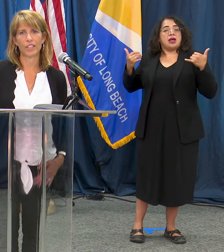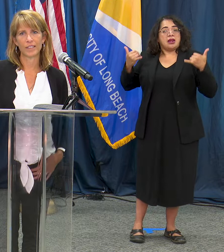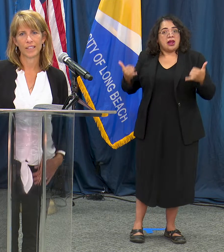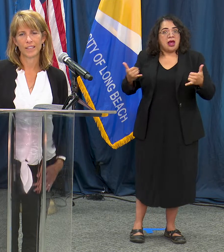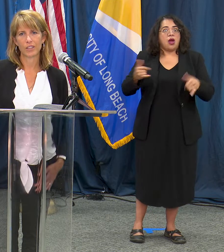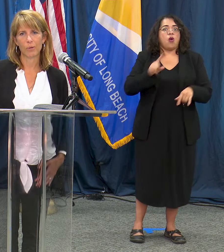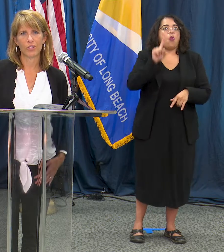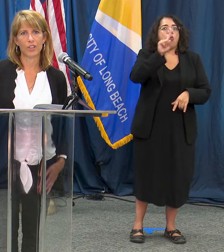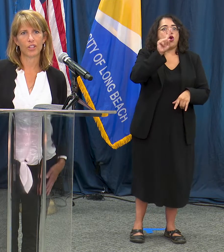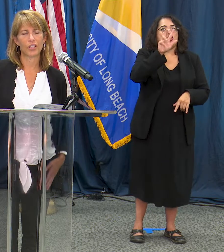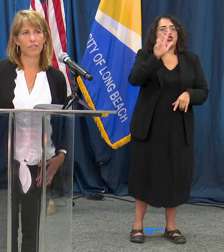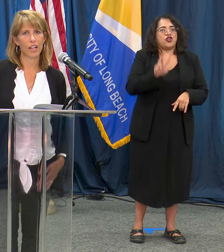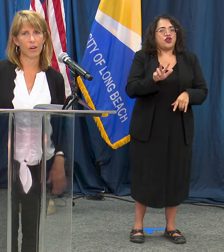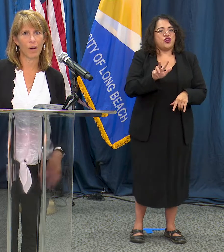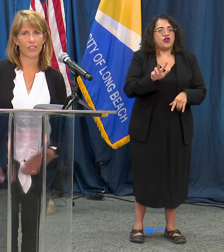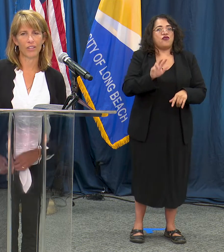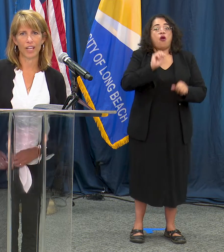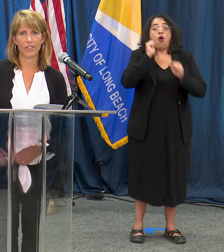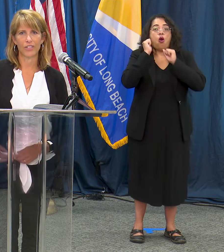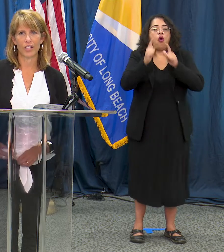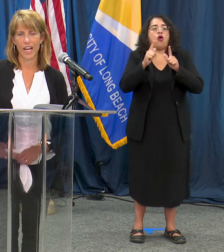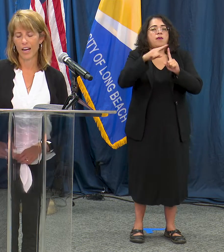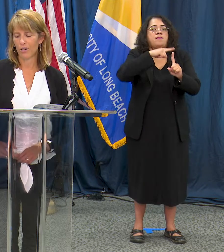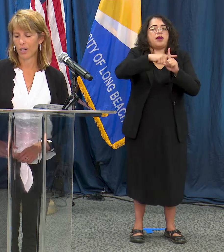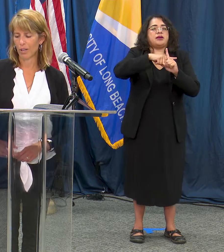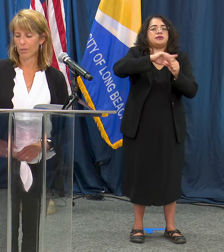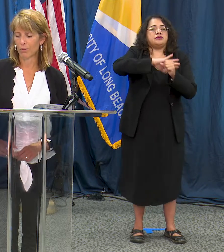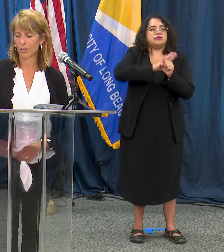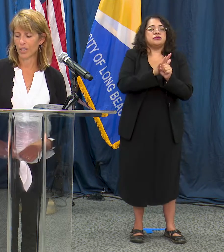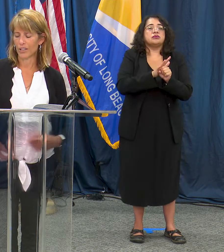so almost a third of all of our positive cases are now among people who are under